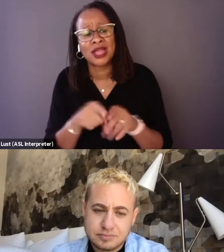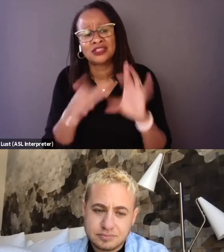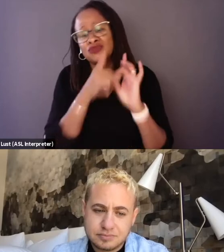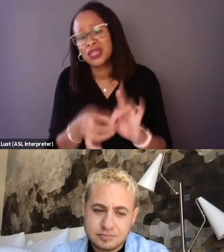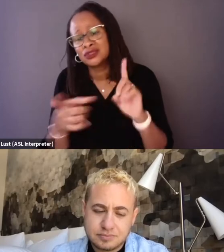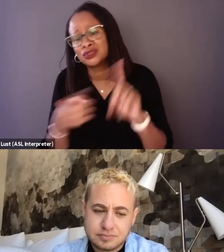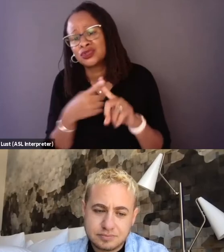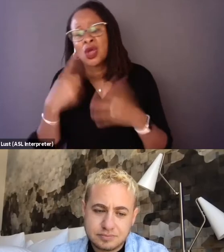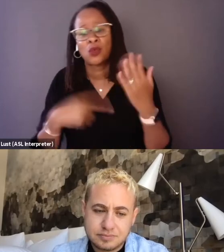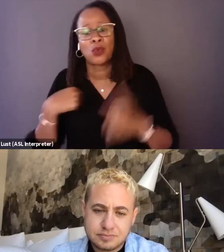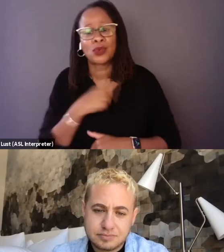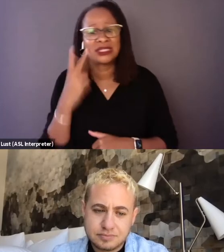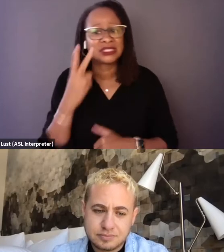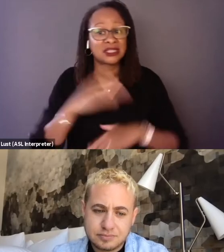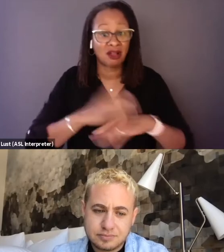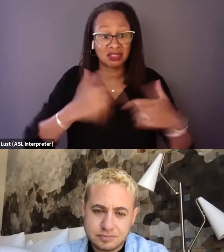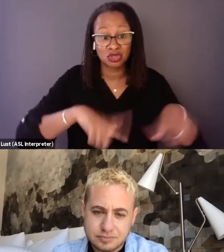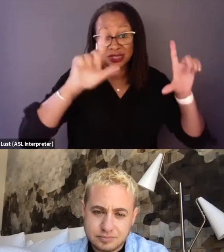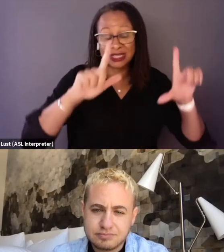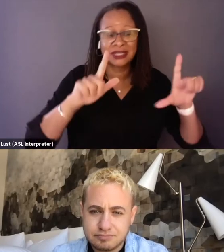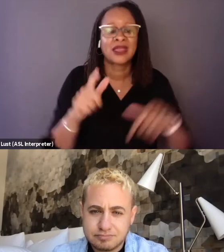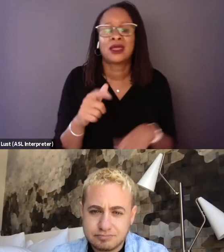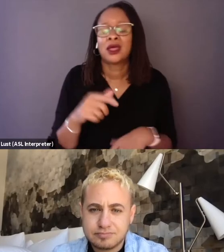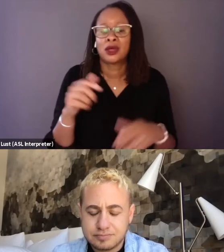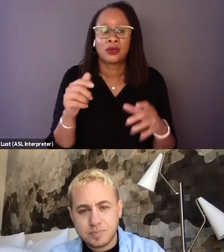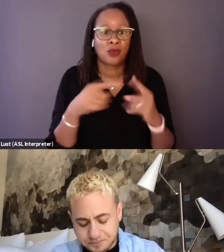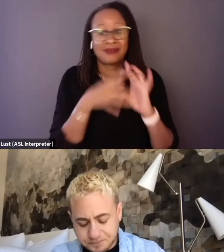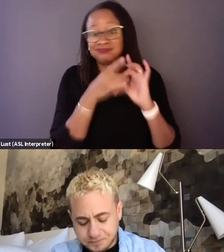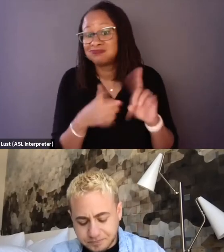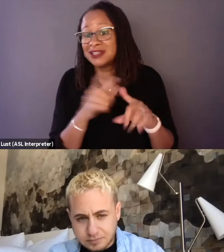what we see on screen in terms of, of similar to what Michael was saying,